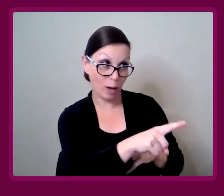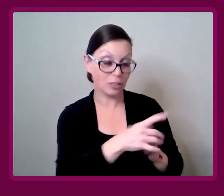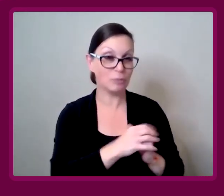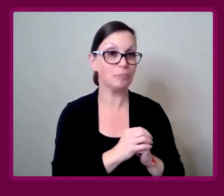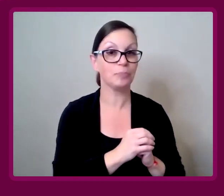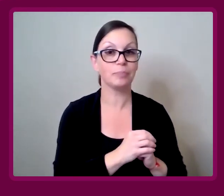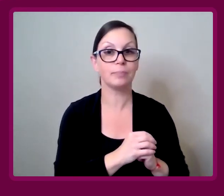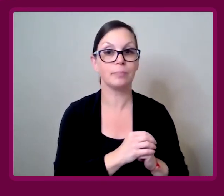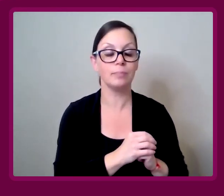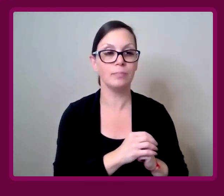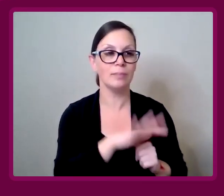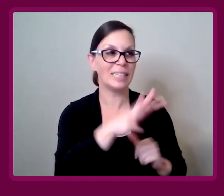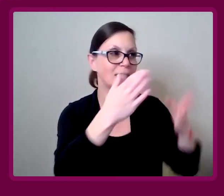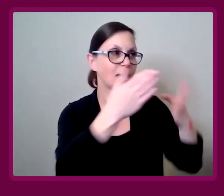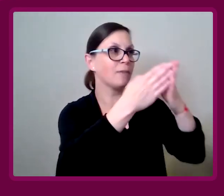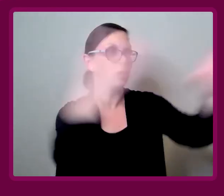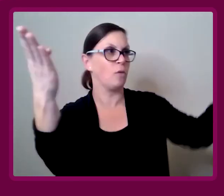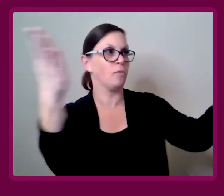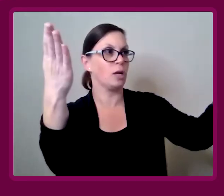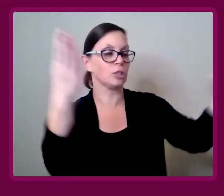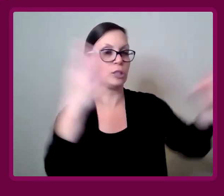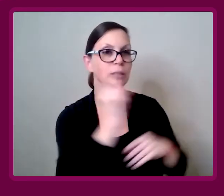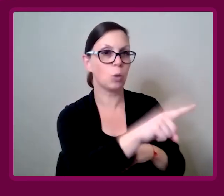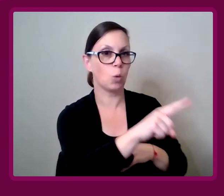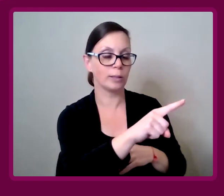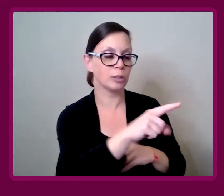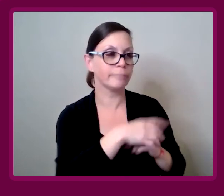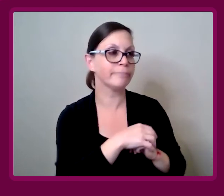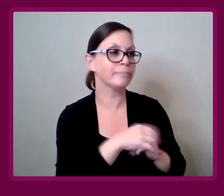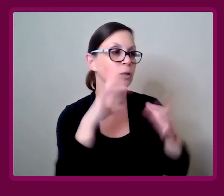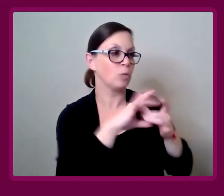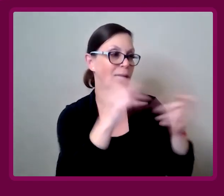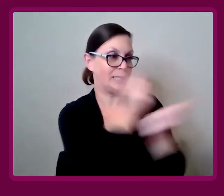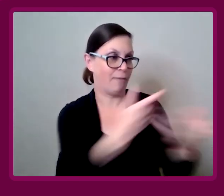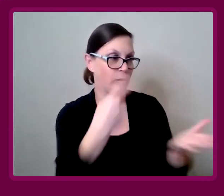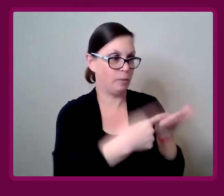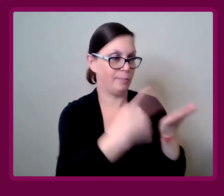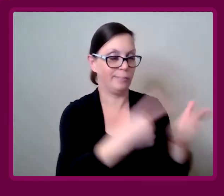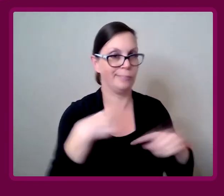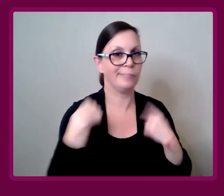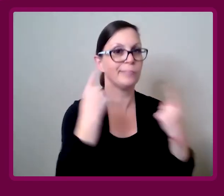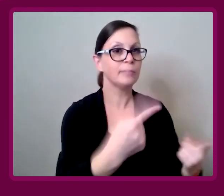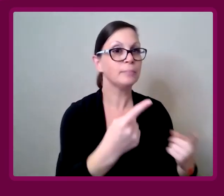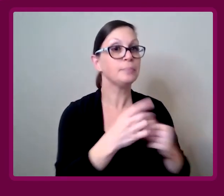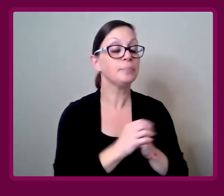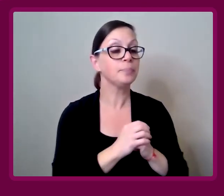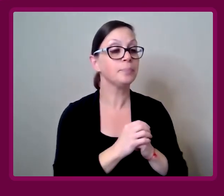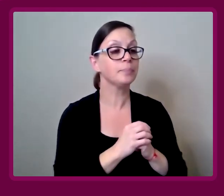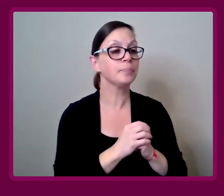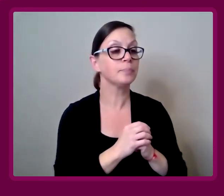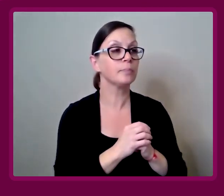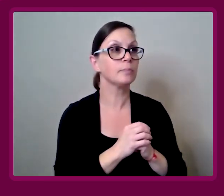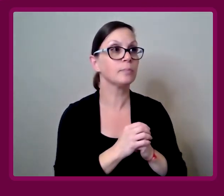My last question is an overarching question, of all that we've been discussing today.